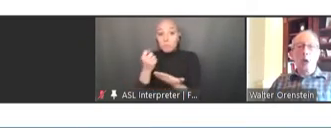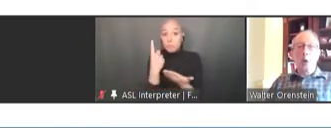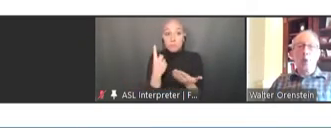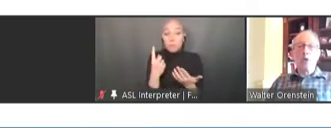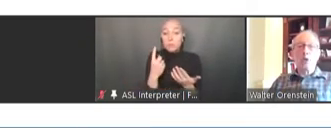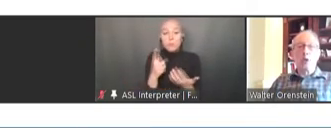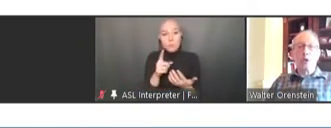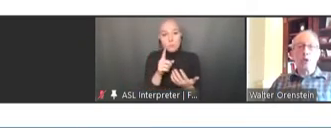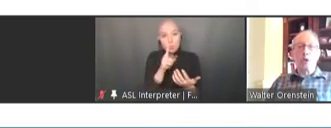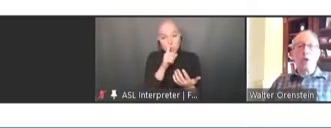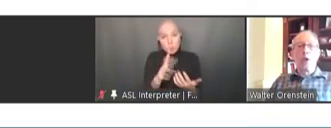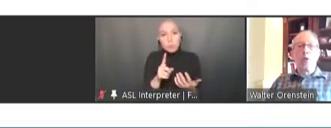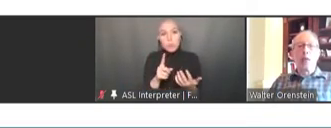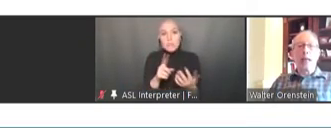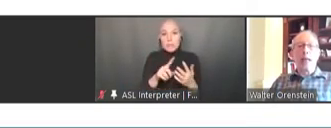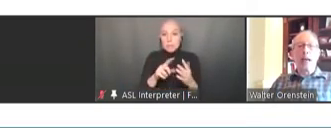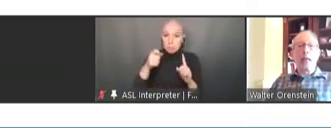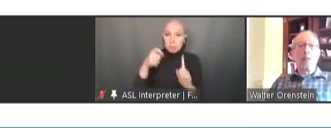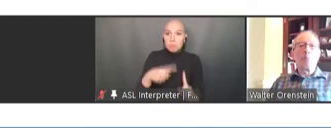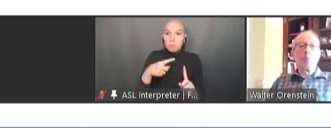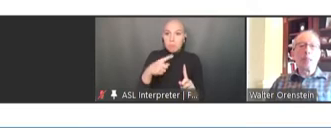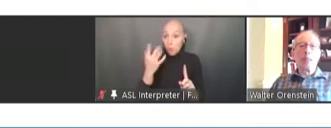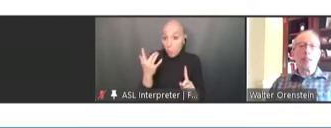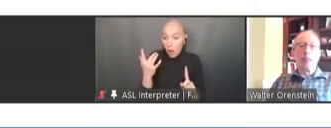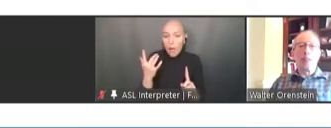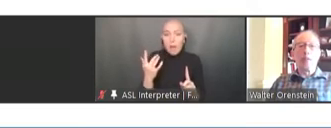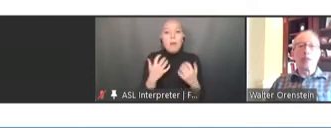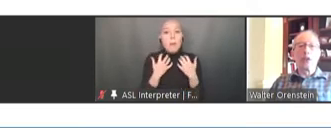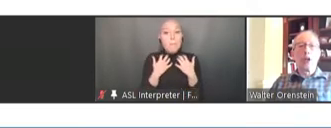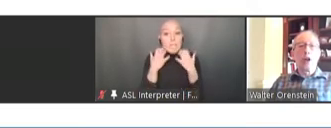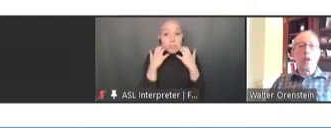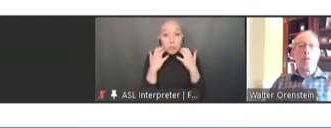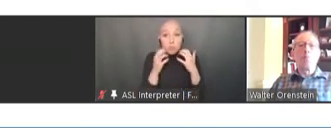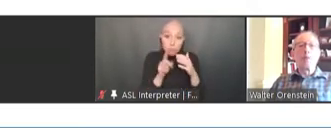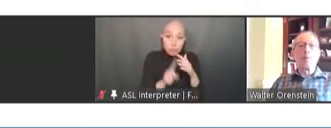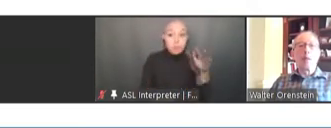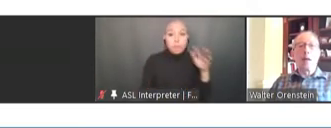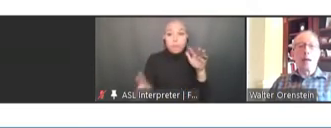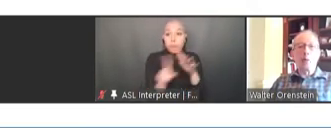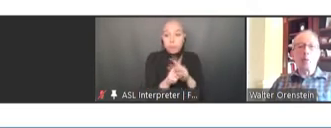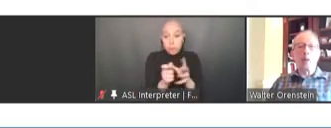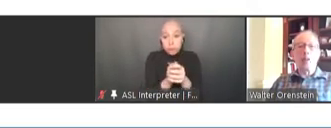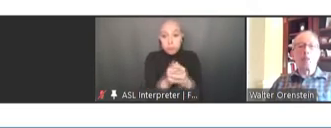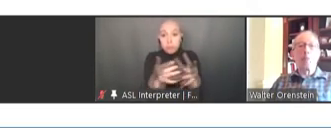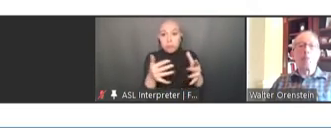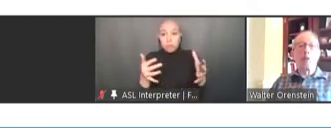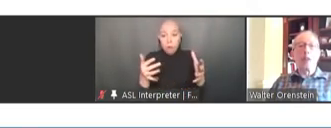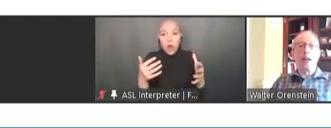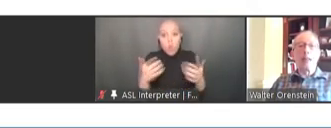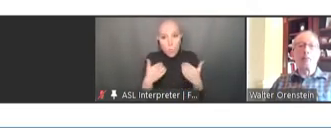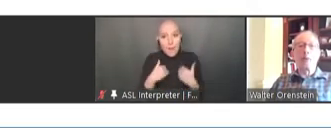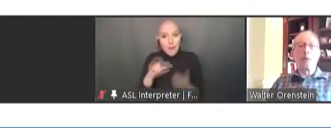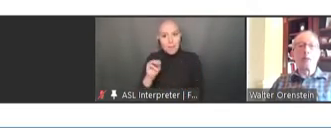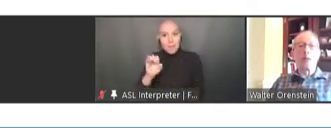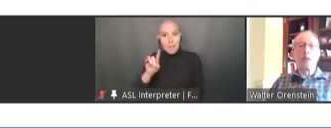a resurgence. We had media coverage of people hospitalized, people dying from measles.